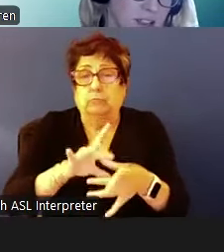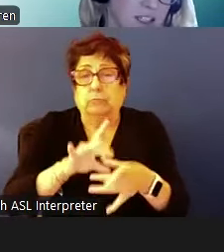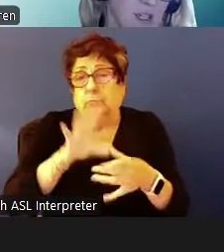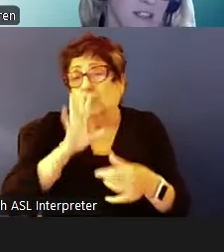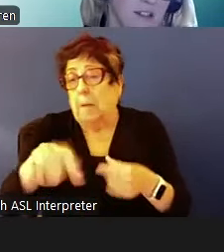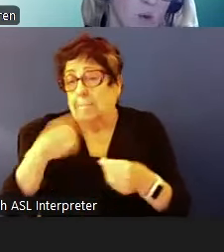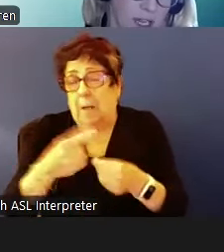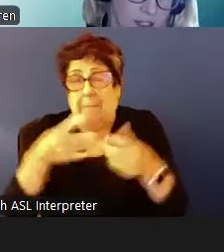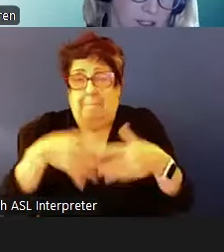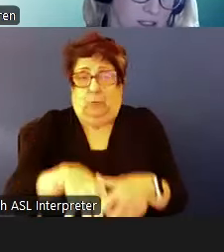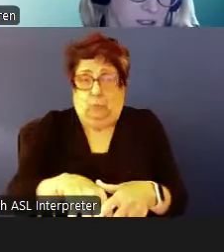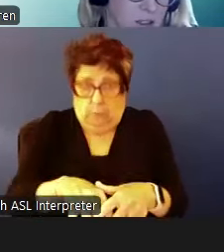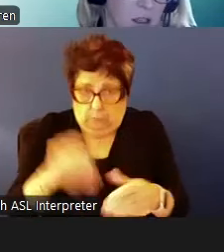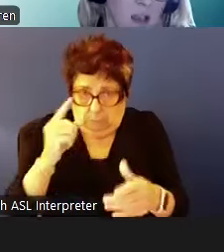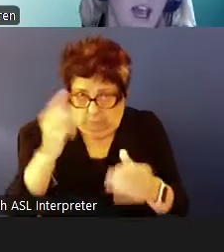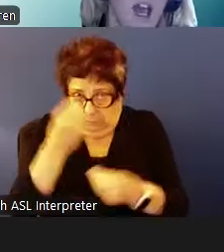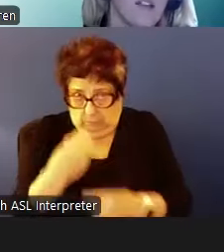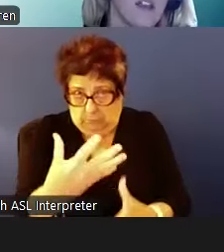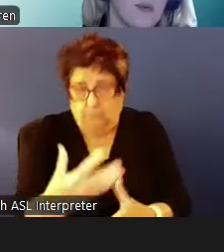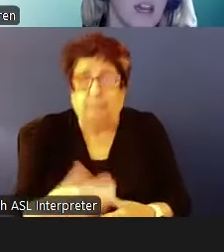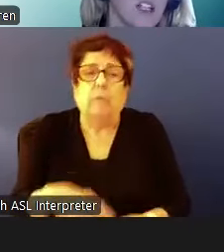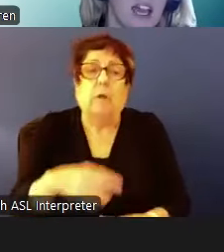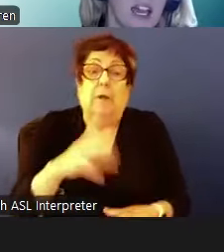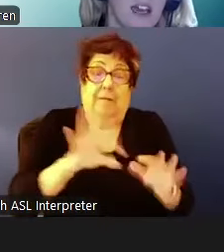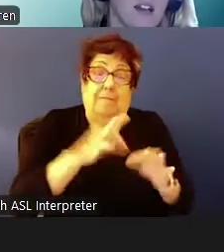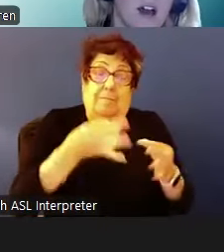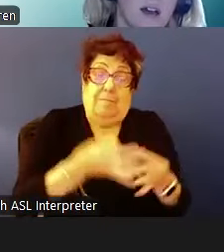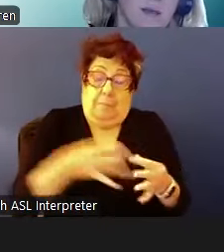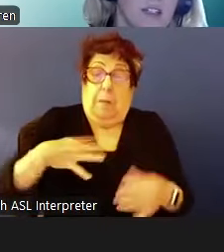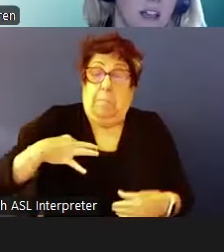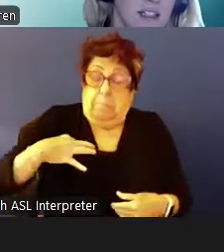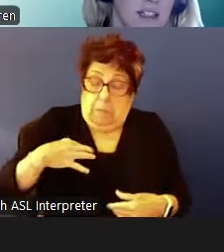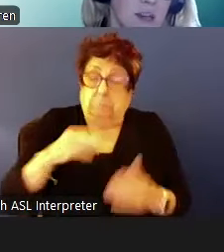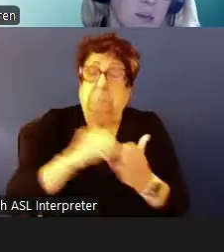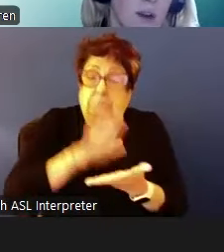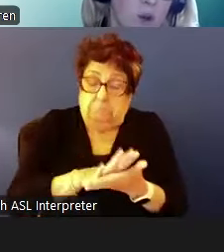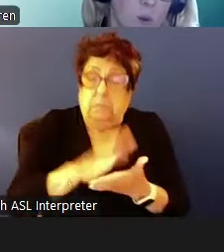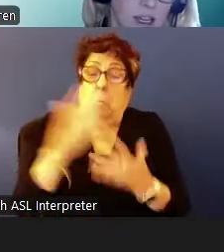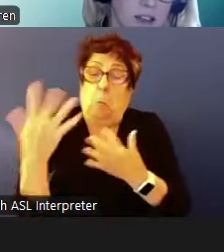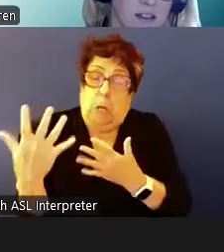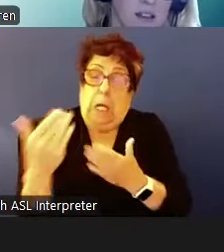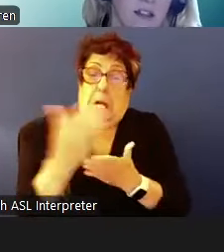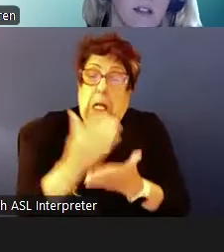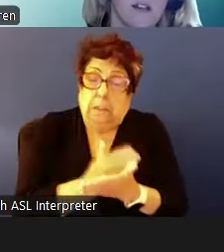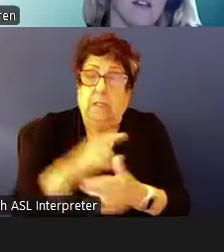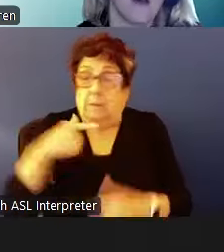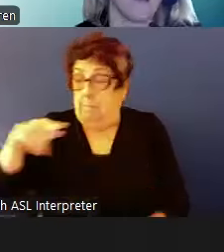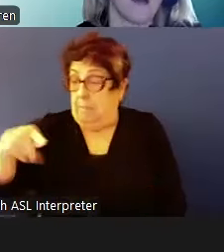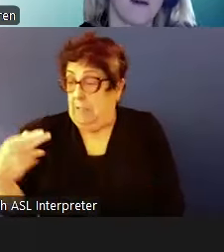and is placed on the waiting list, then the PHA select's family from the waiting list,